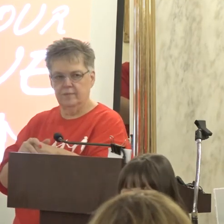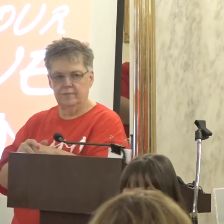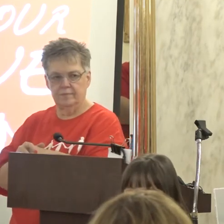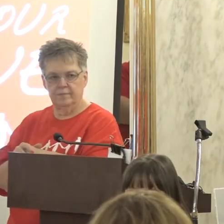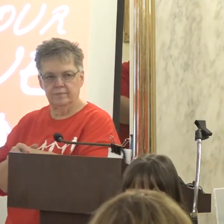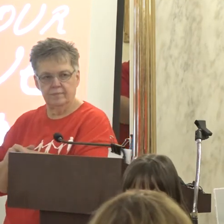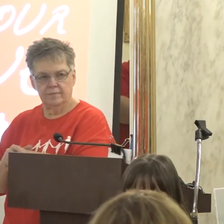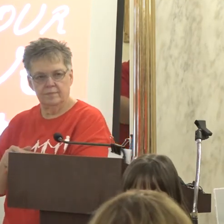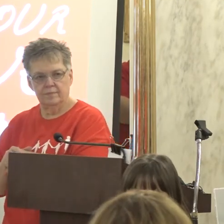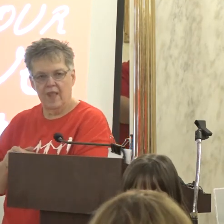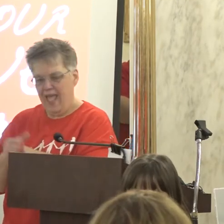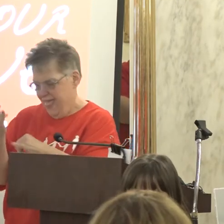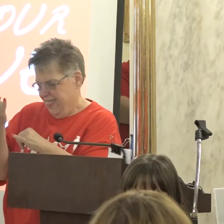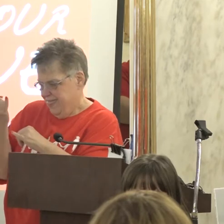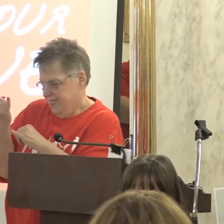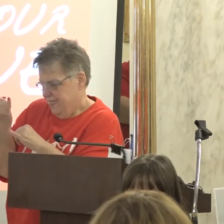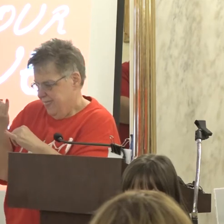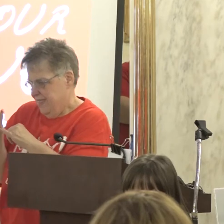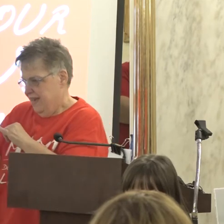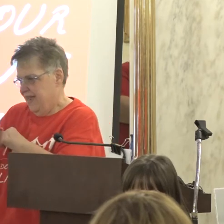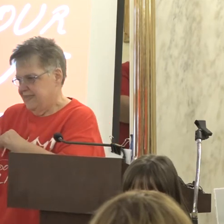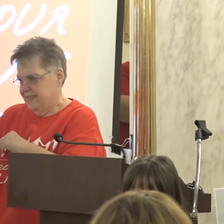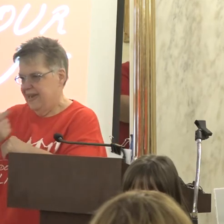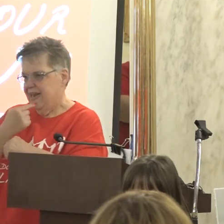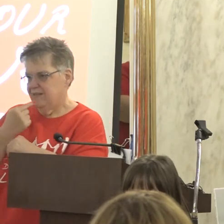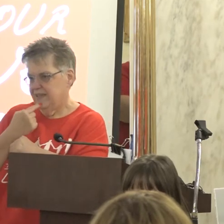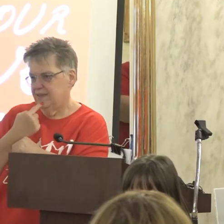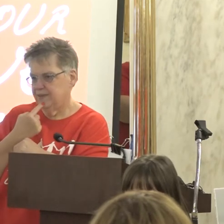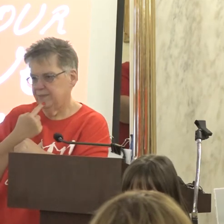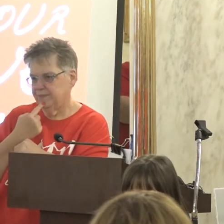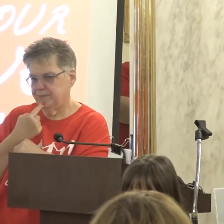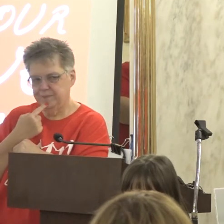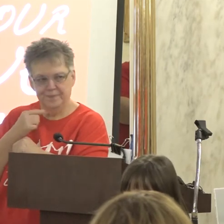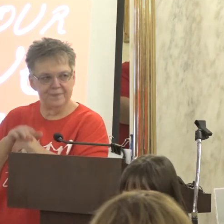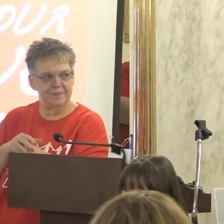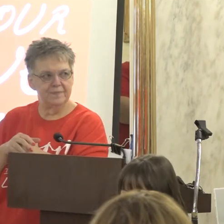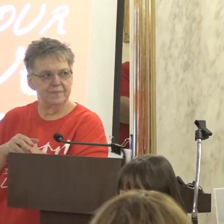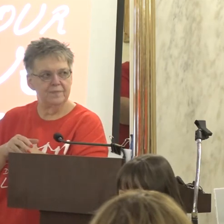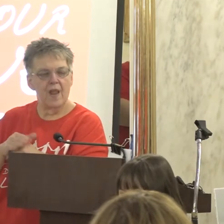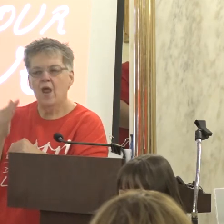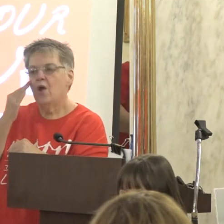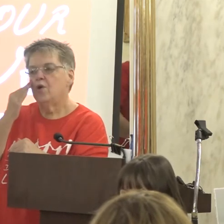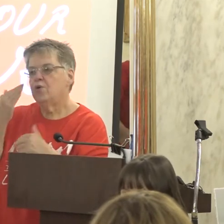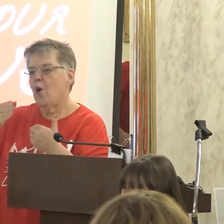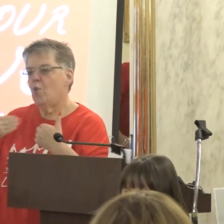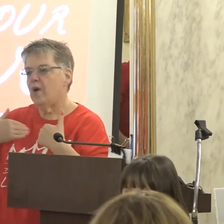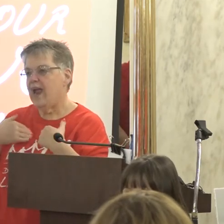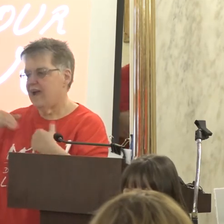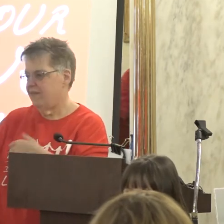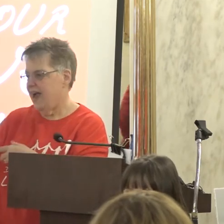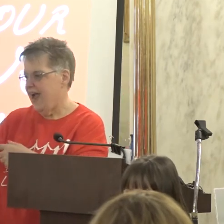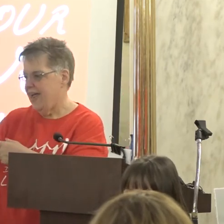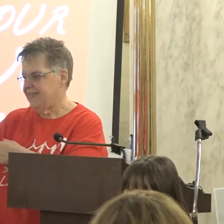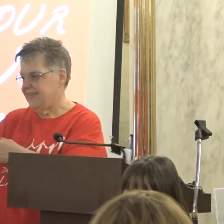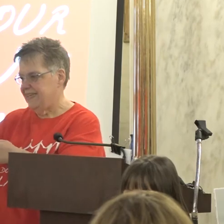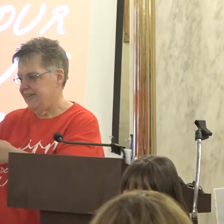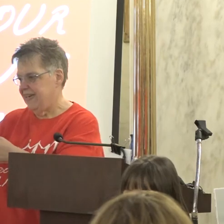The last thing I'll tell you is just this You know we have idd waivers